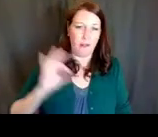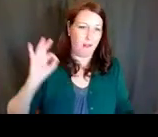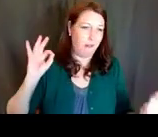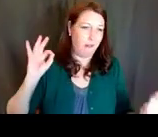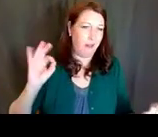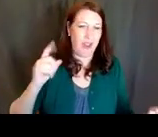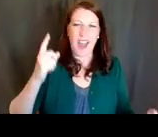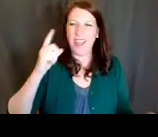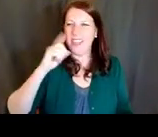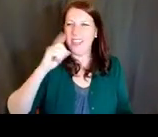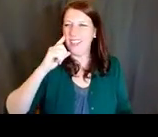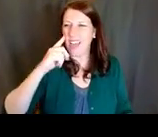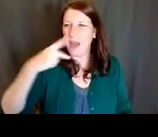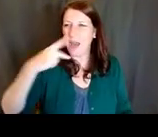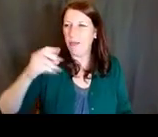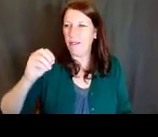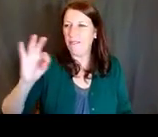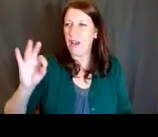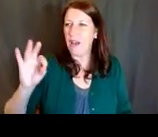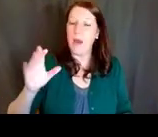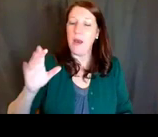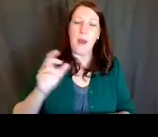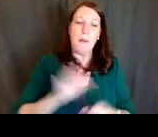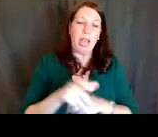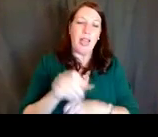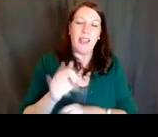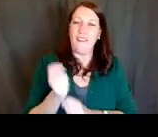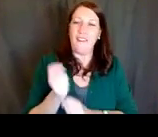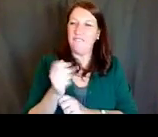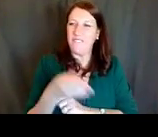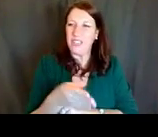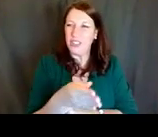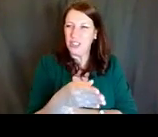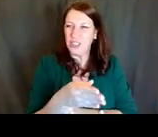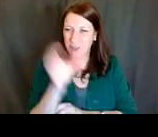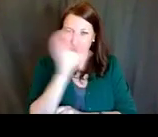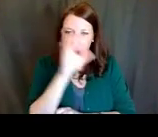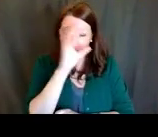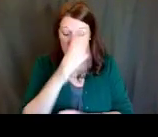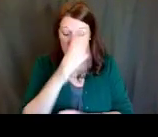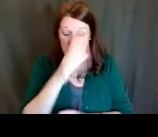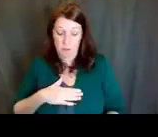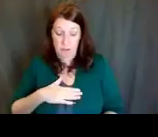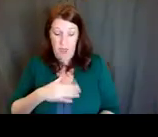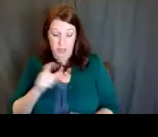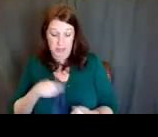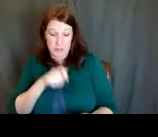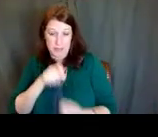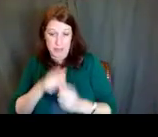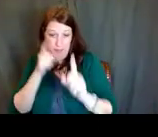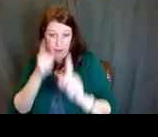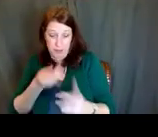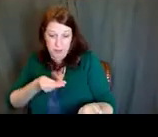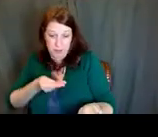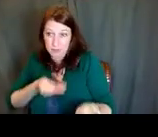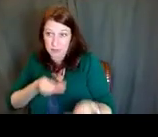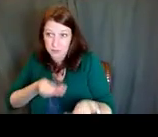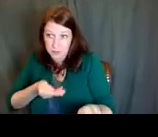who are looking to find research funding, right? Why do I say that? Because if you insert your specific aims or you insert search terms